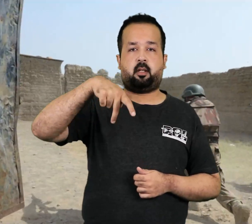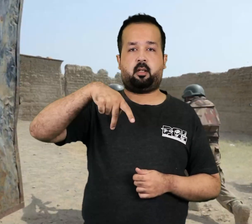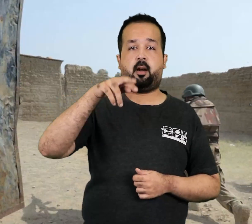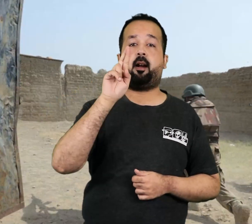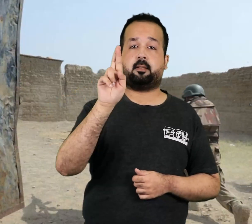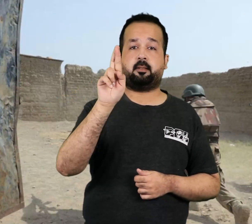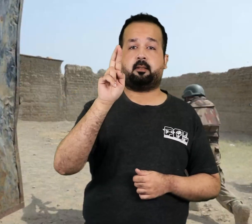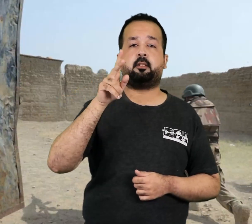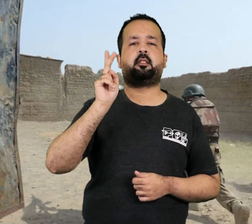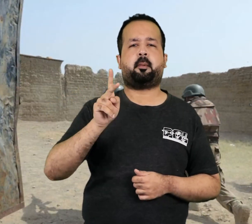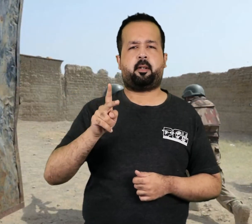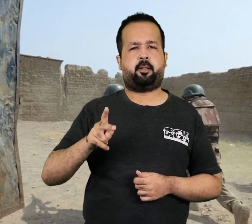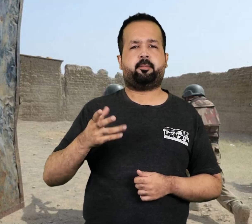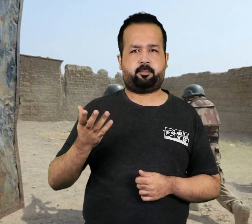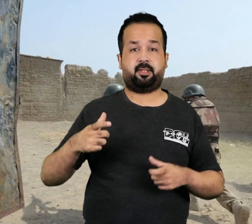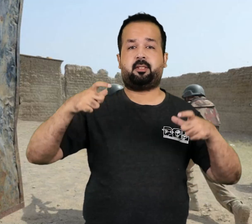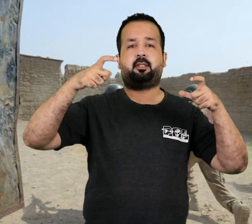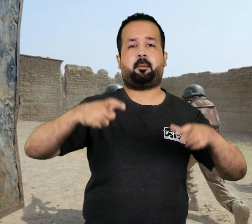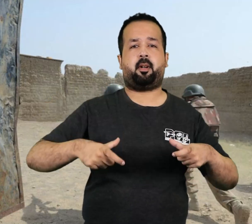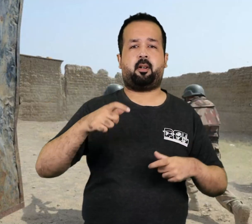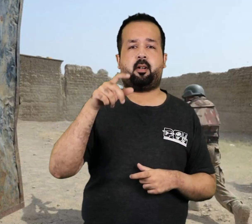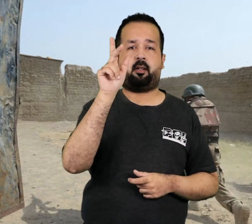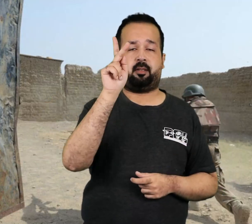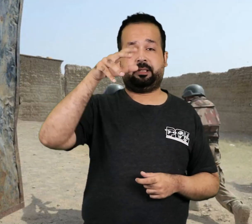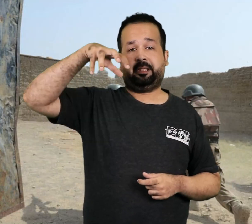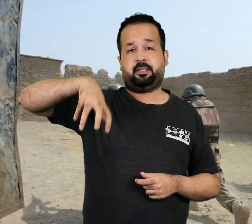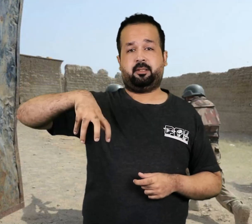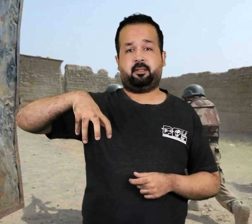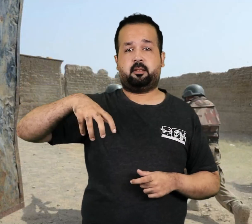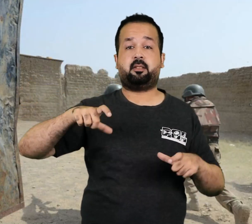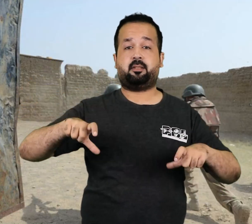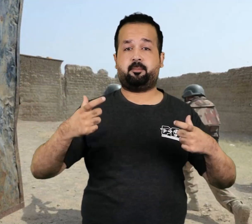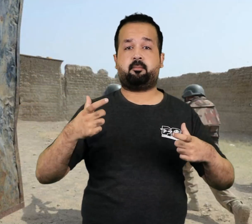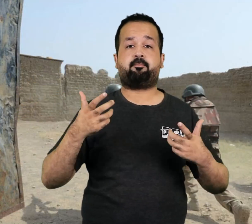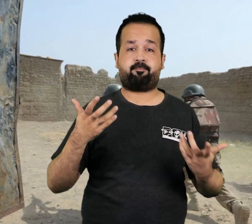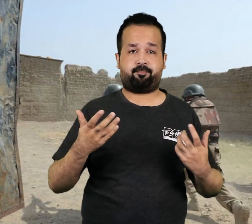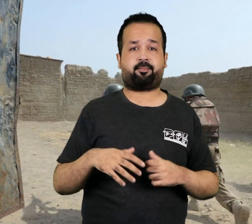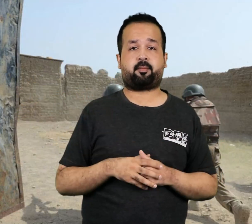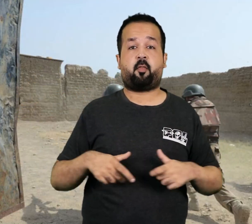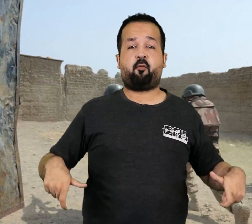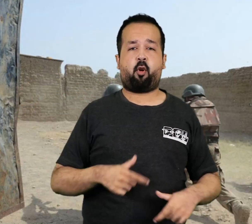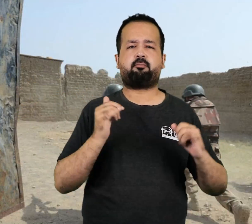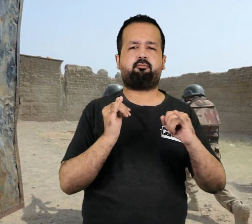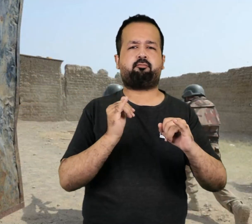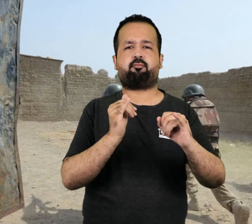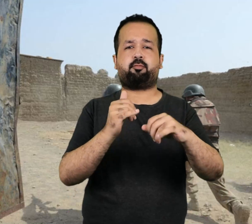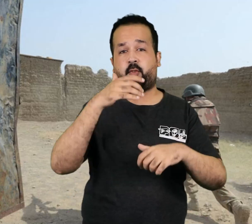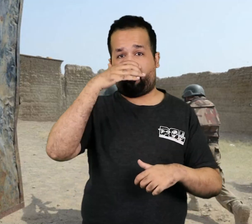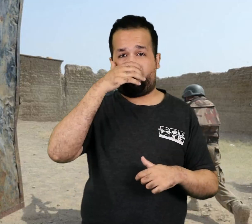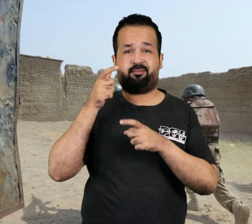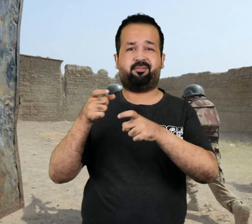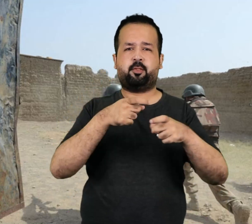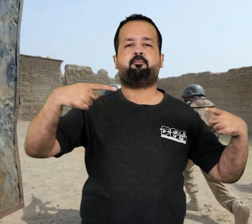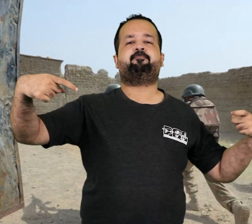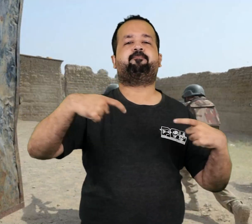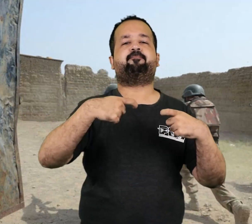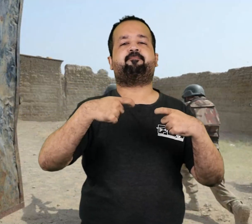According to ISPR, security forces conducted an operation against terrorists in Khyber district,